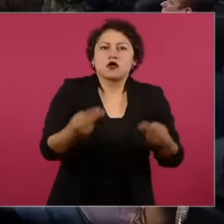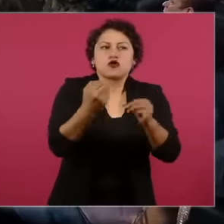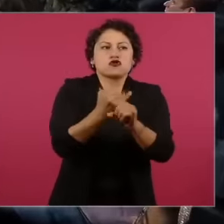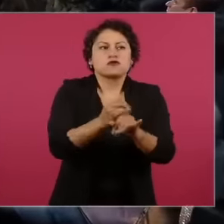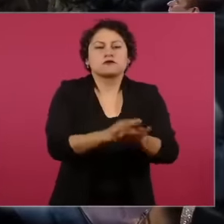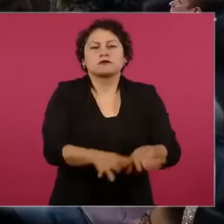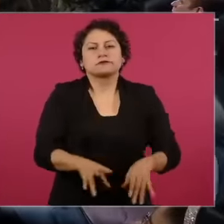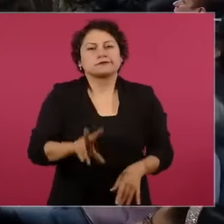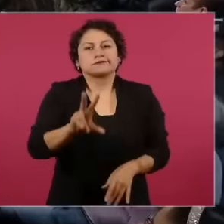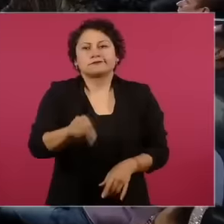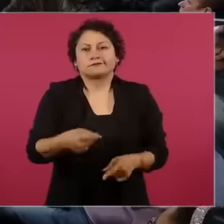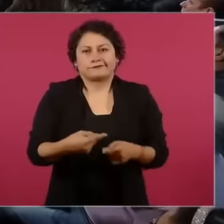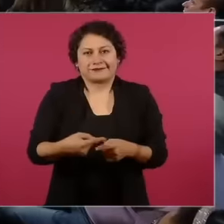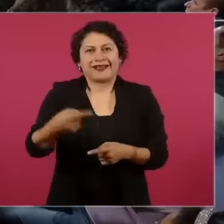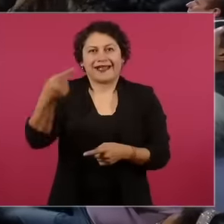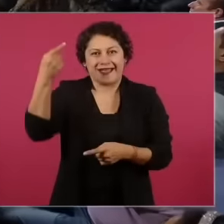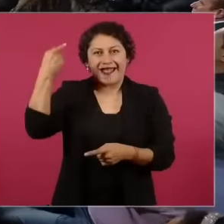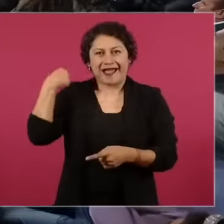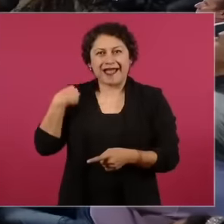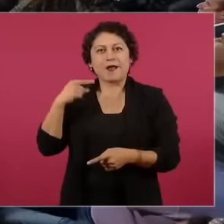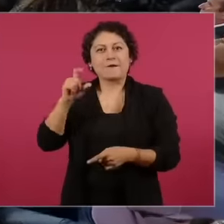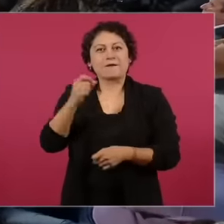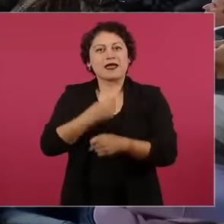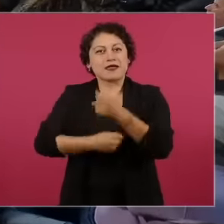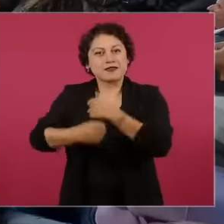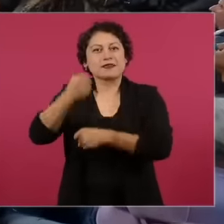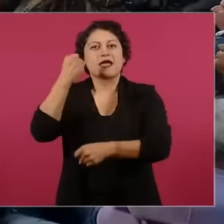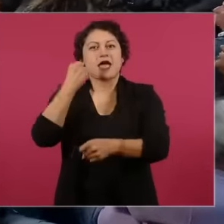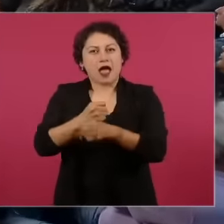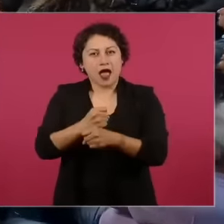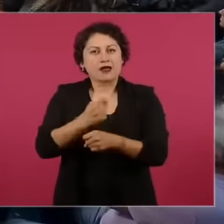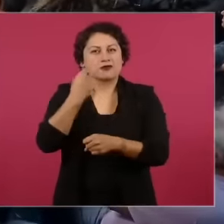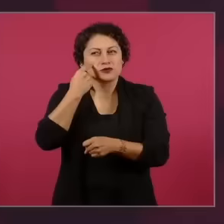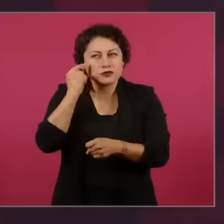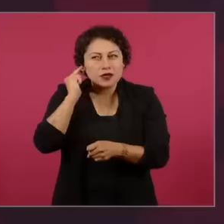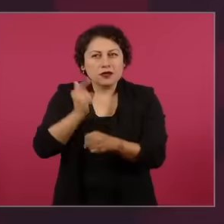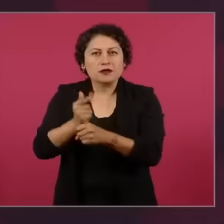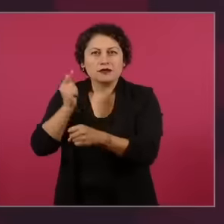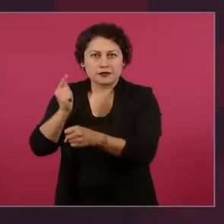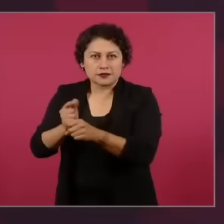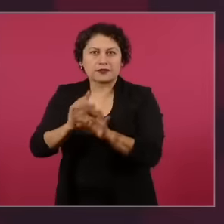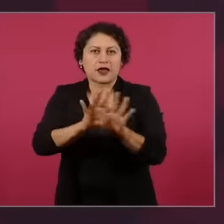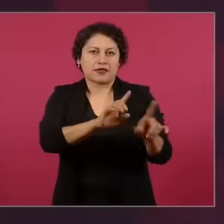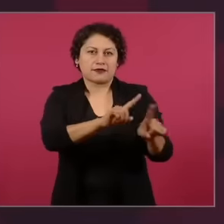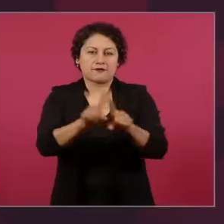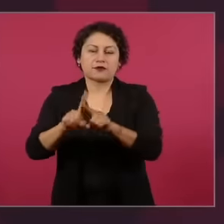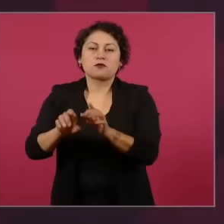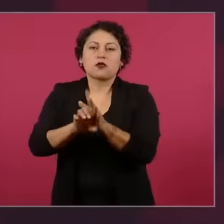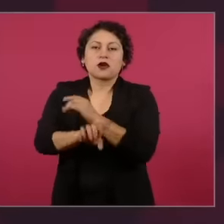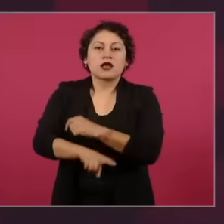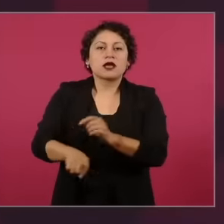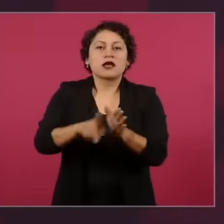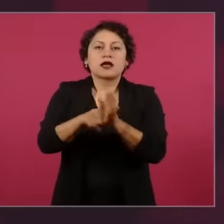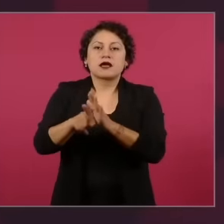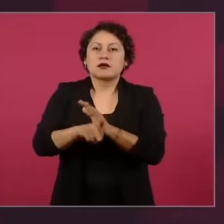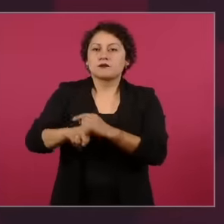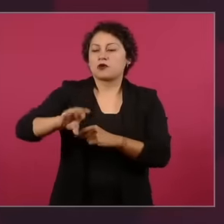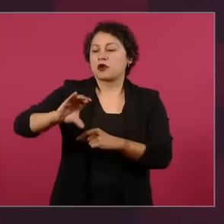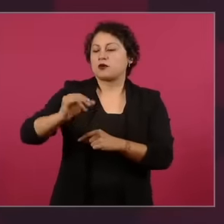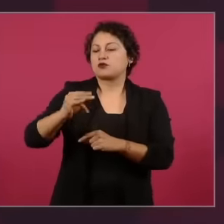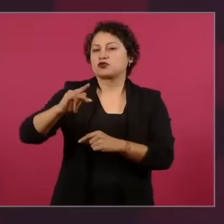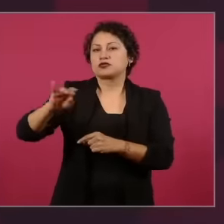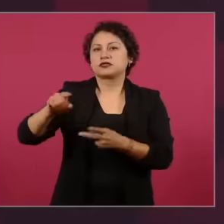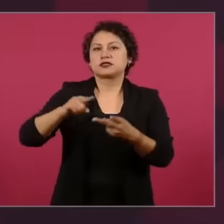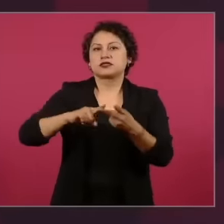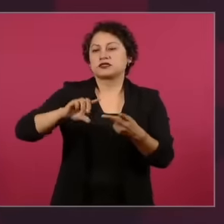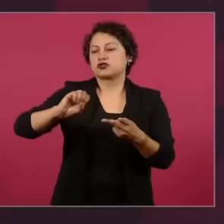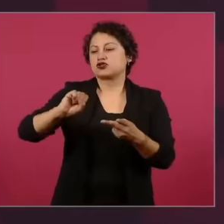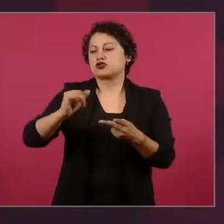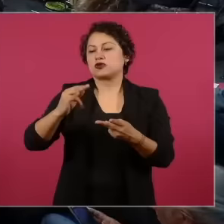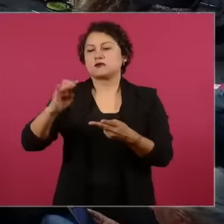writers and journalists such as Risar Kuchinski, Noan Chomski and Ignacio Ramonet have already warned for more than two decades